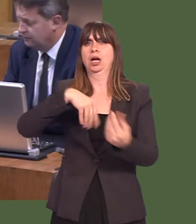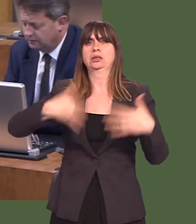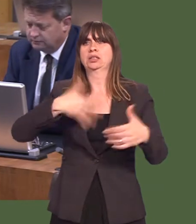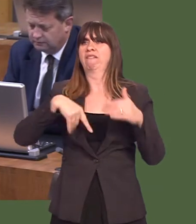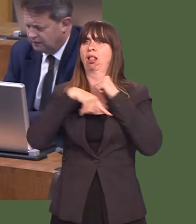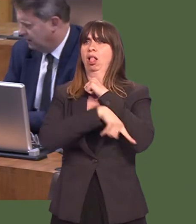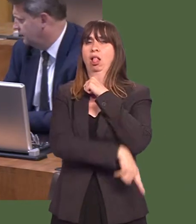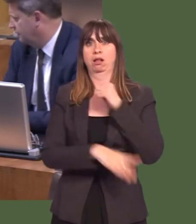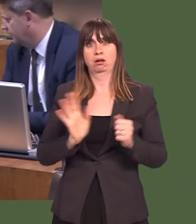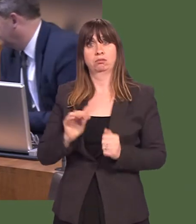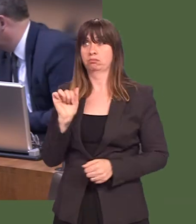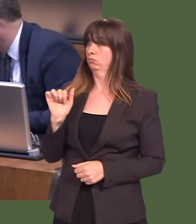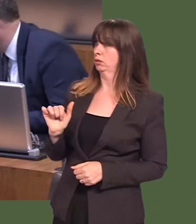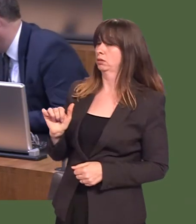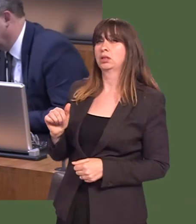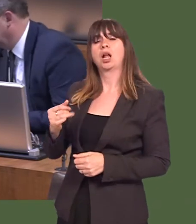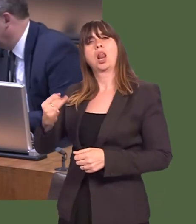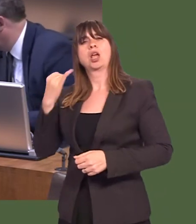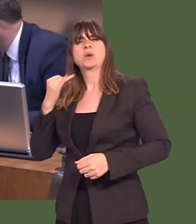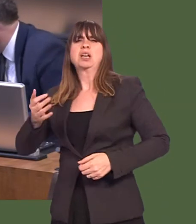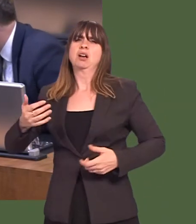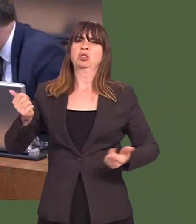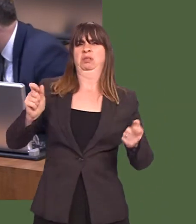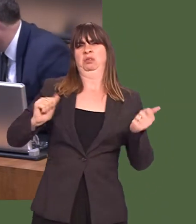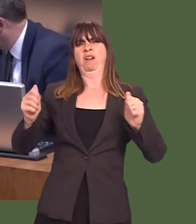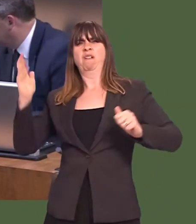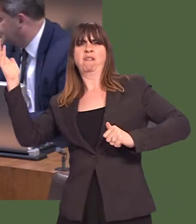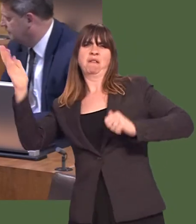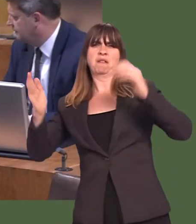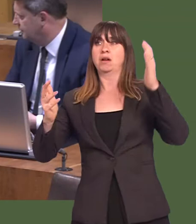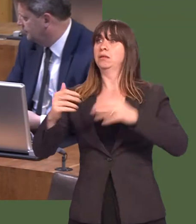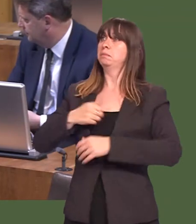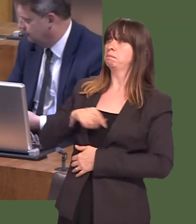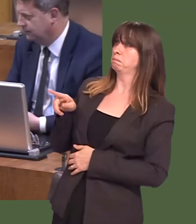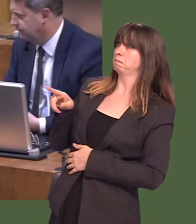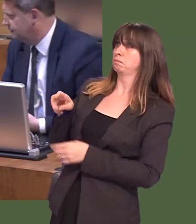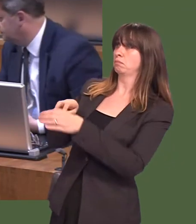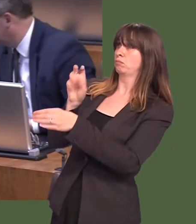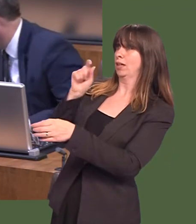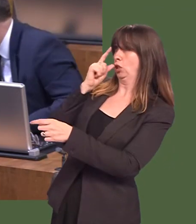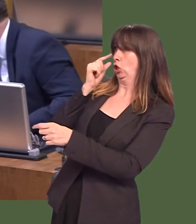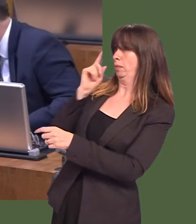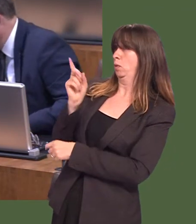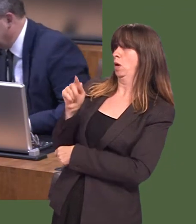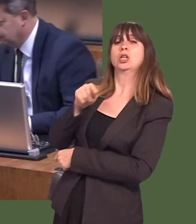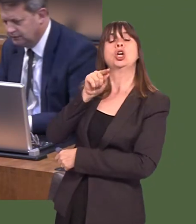Now, whatís hugely important is that the posturing of last week goes and that we have ideas as to what Brexit might look like.